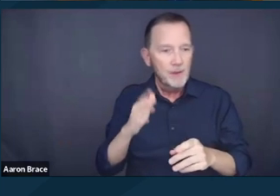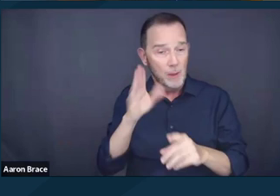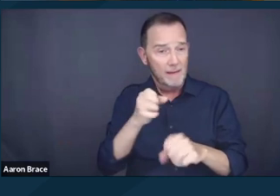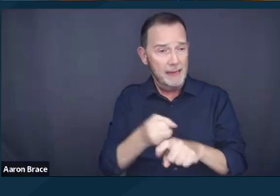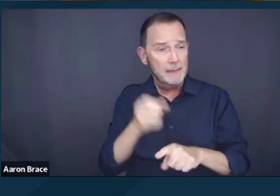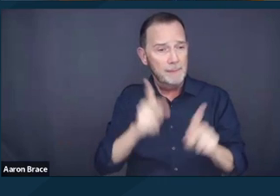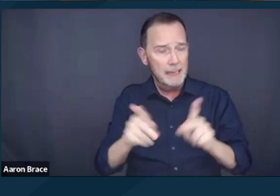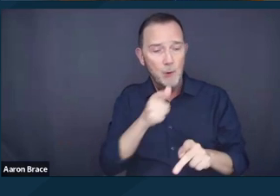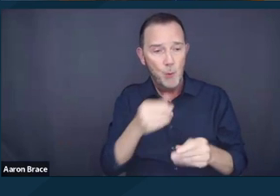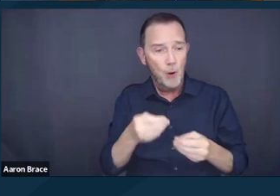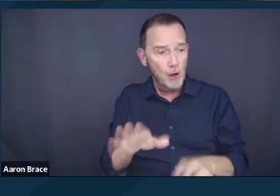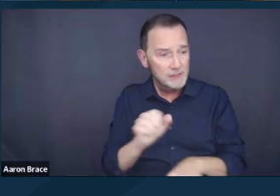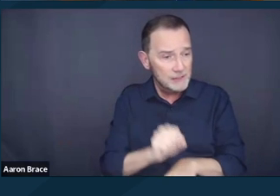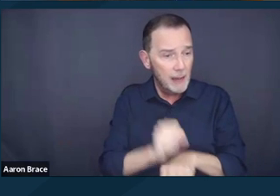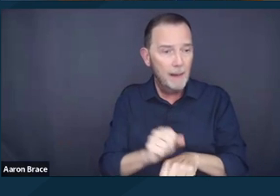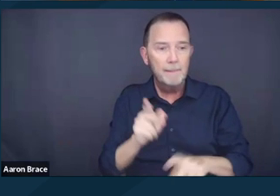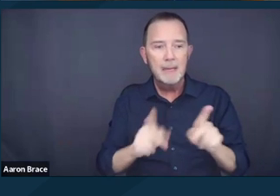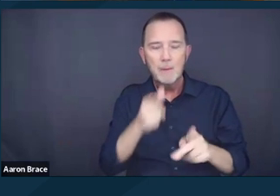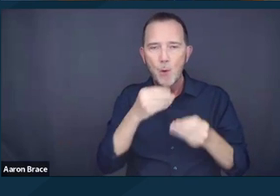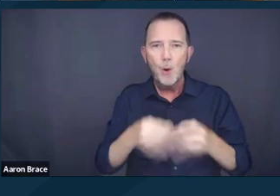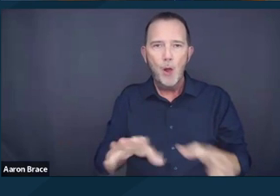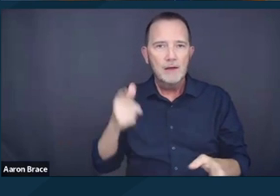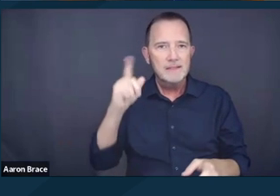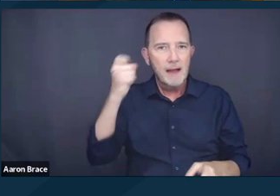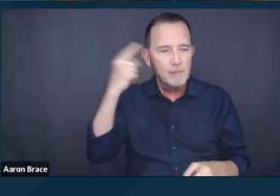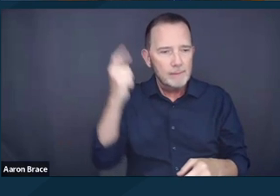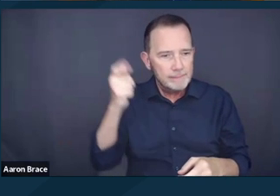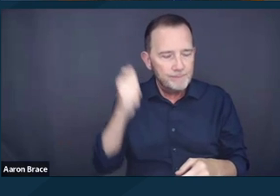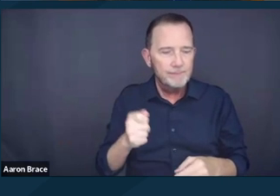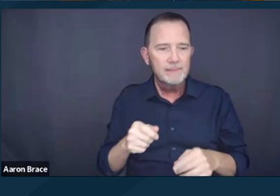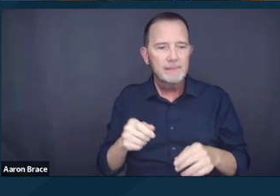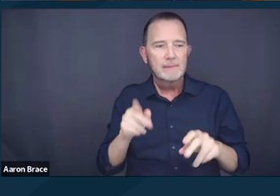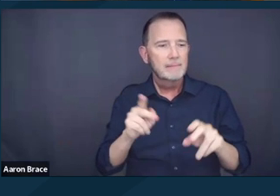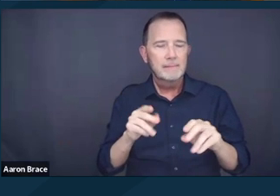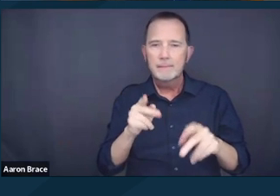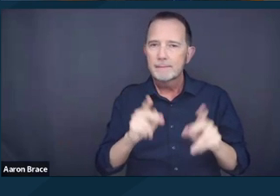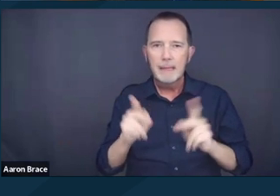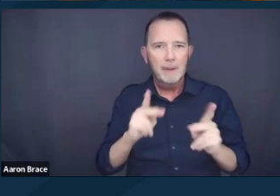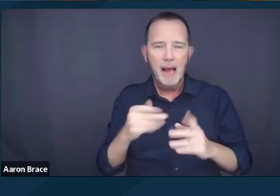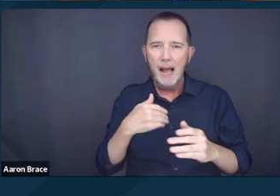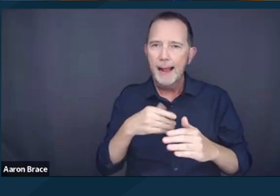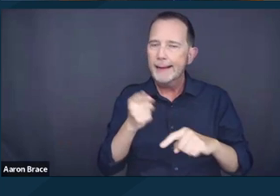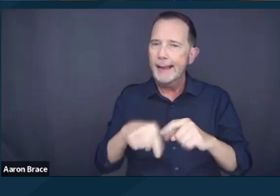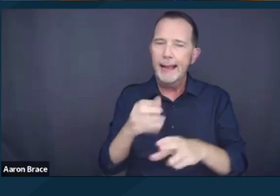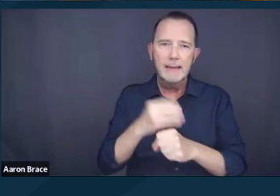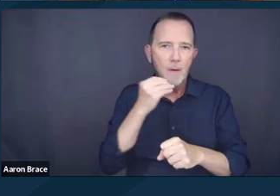loss of essential public benefits, family policing, housing discrimination on the basis of race, disability,